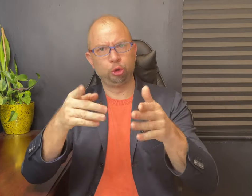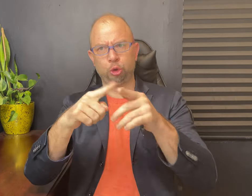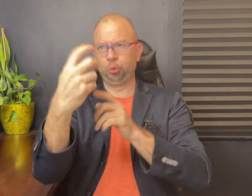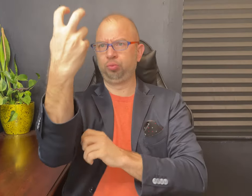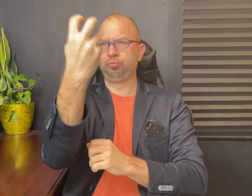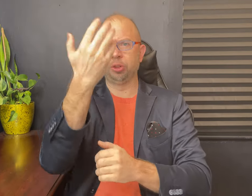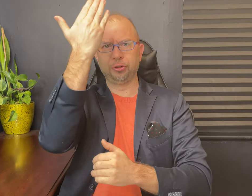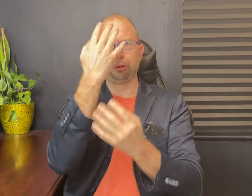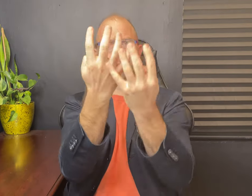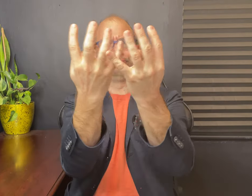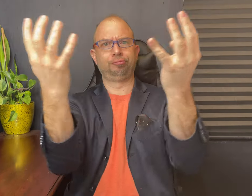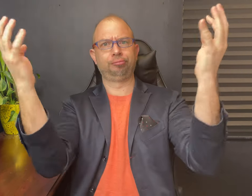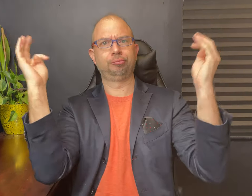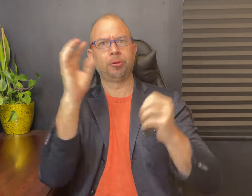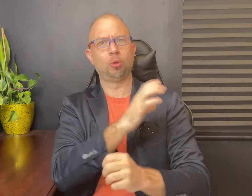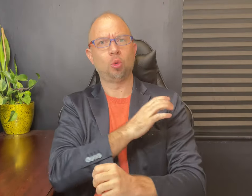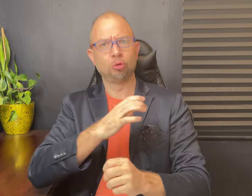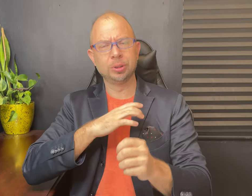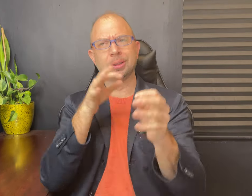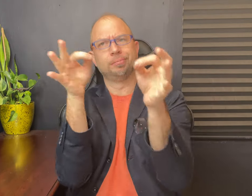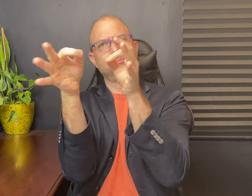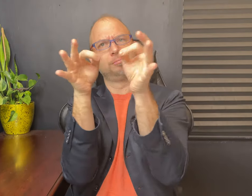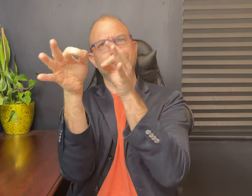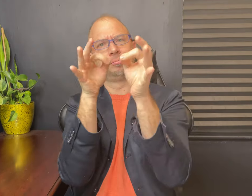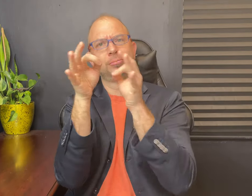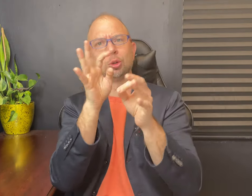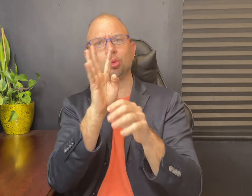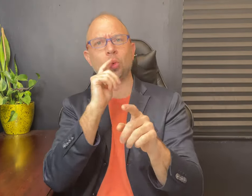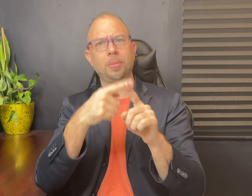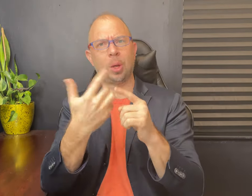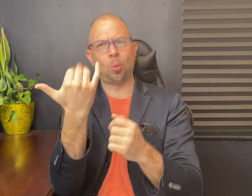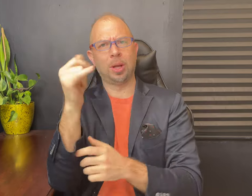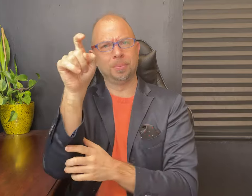Paul was the second person to testify to Congress and spoke about the need for a